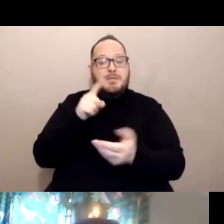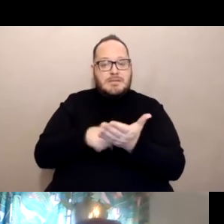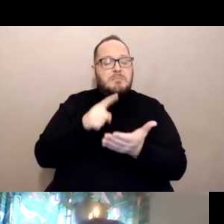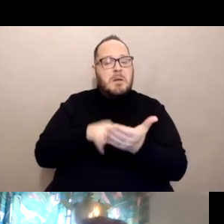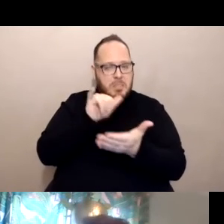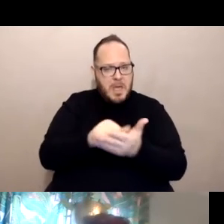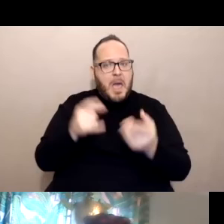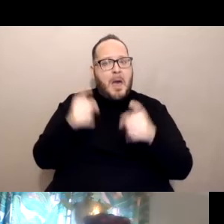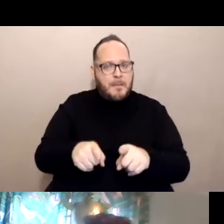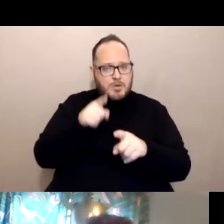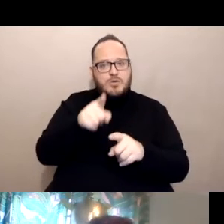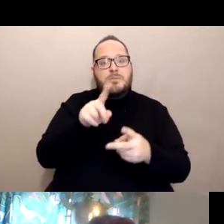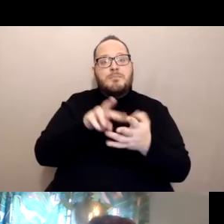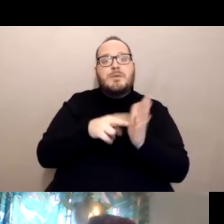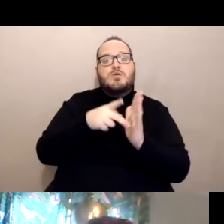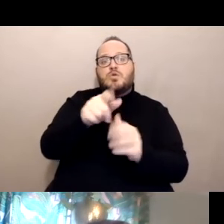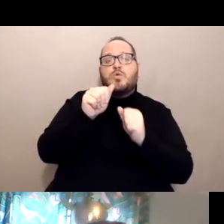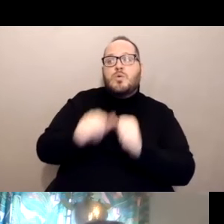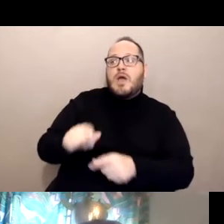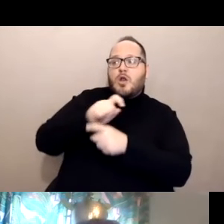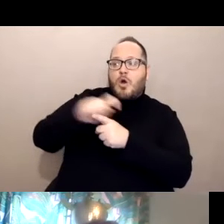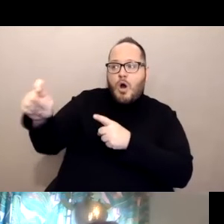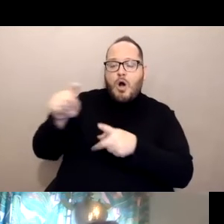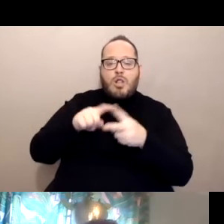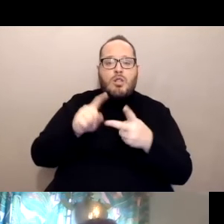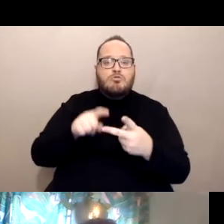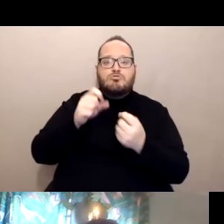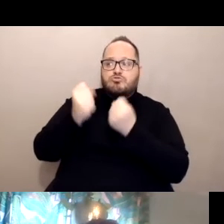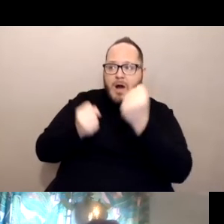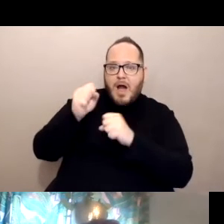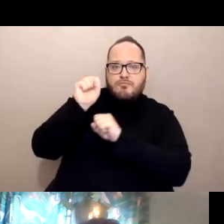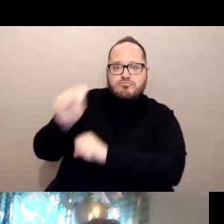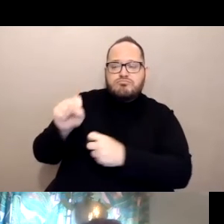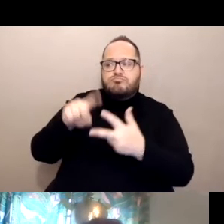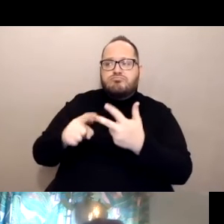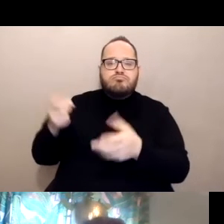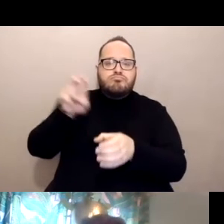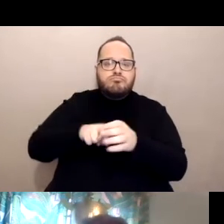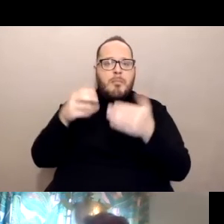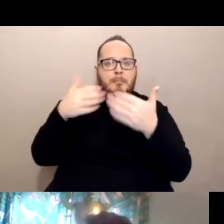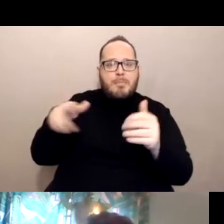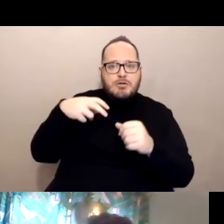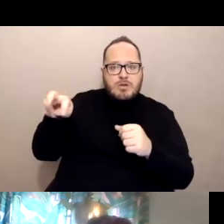or you can drive there or catch public transportation there. And you might be one of the lucky ones on that day